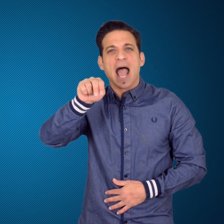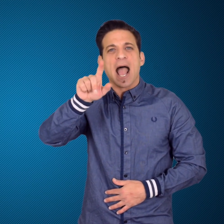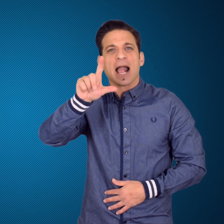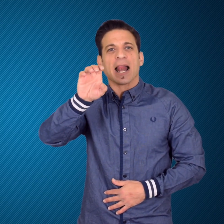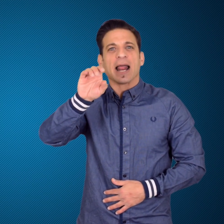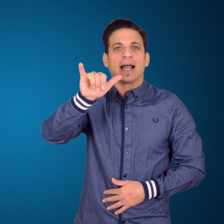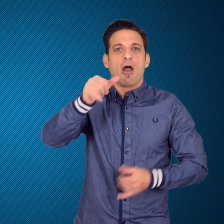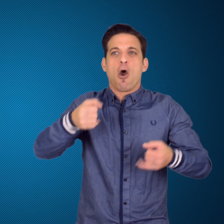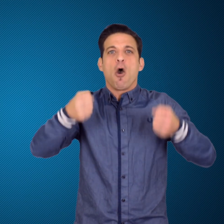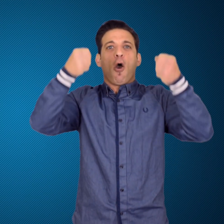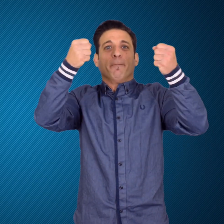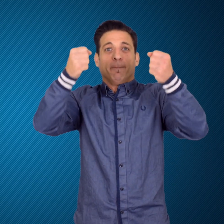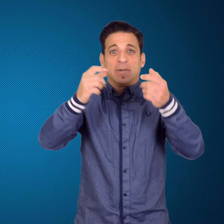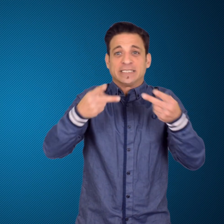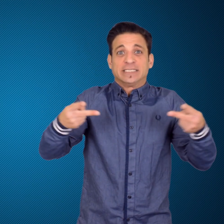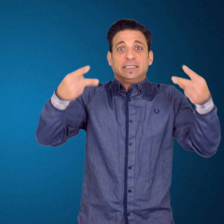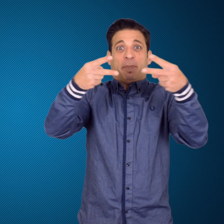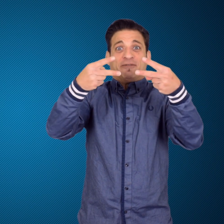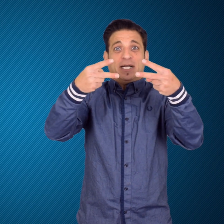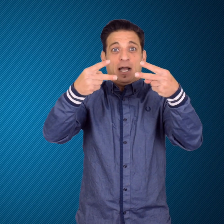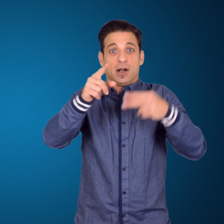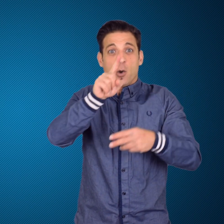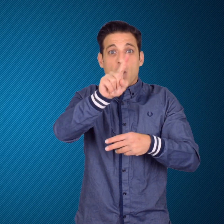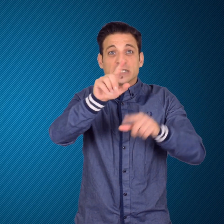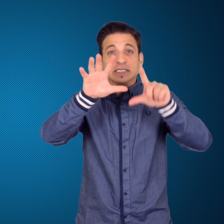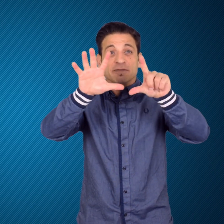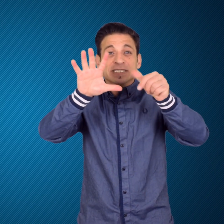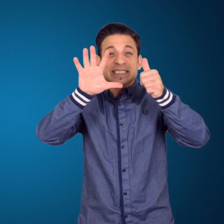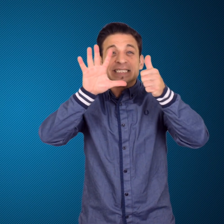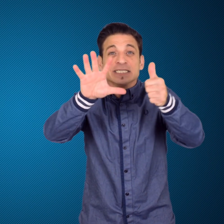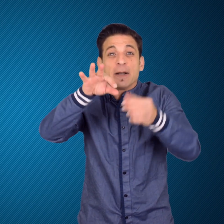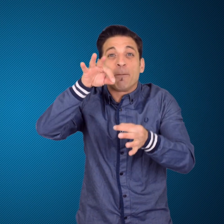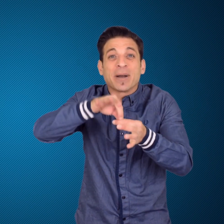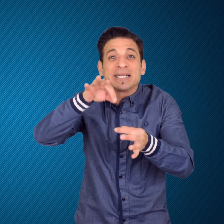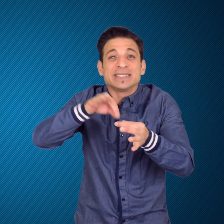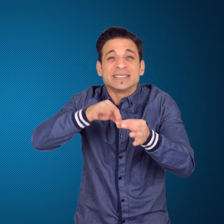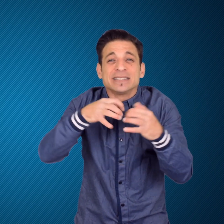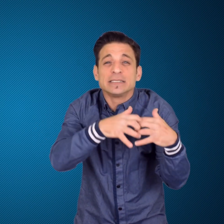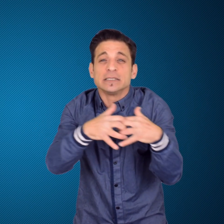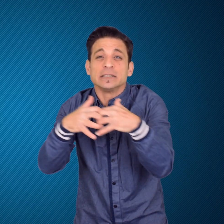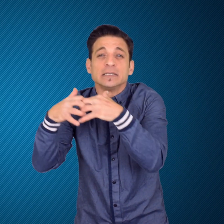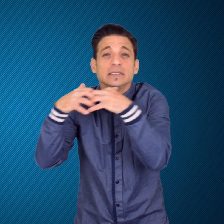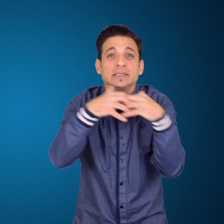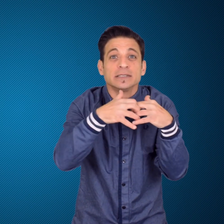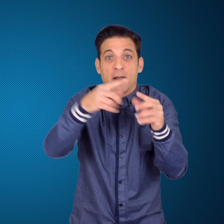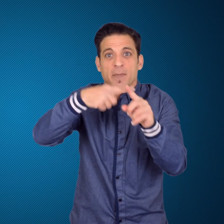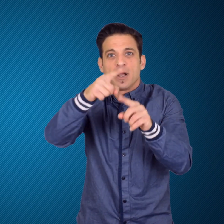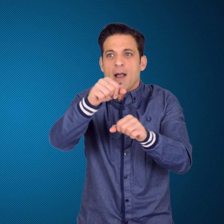A boxing match in the US in 893 lasted 111 rounds,